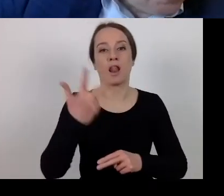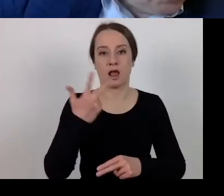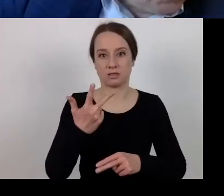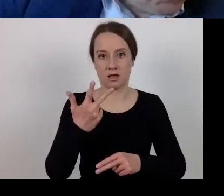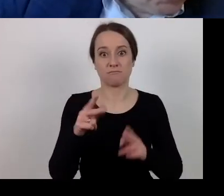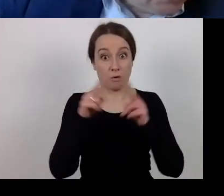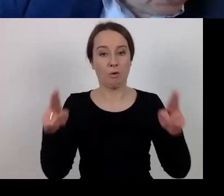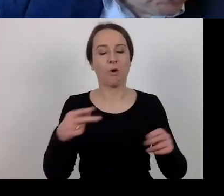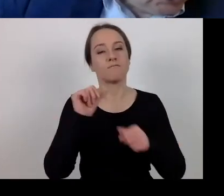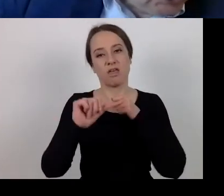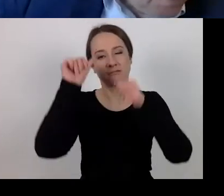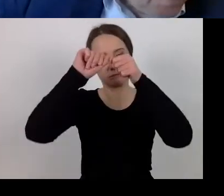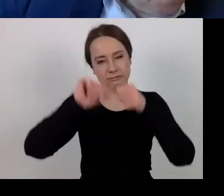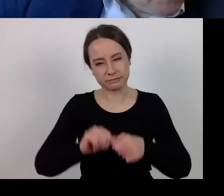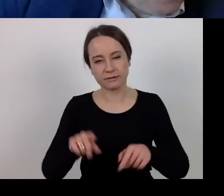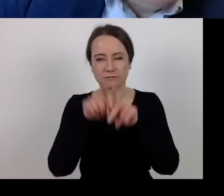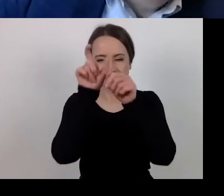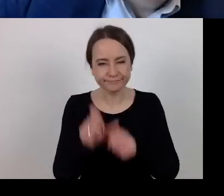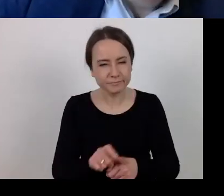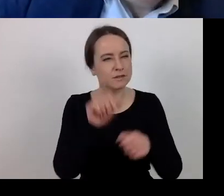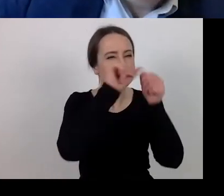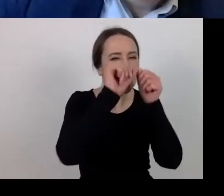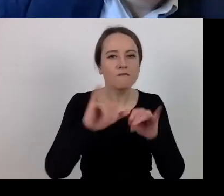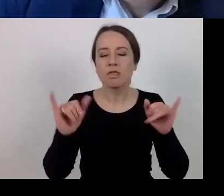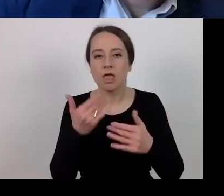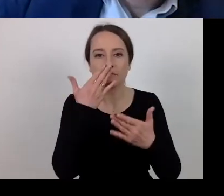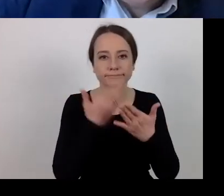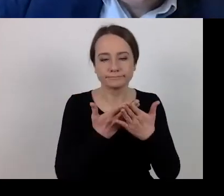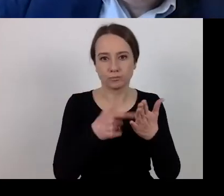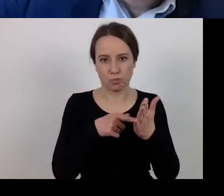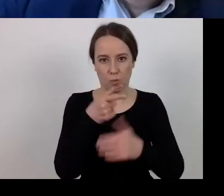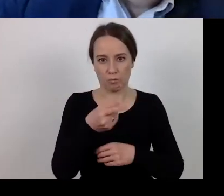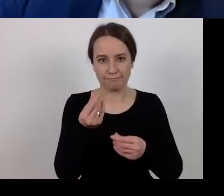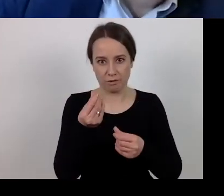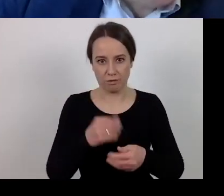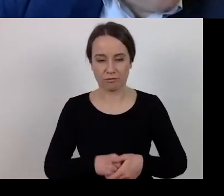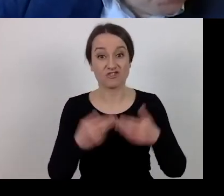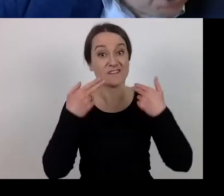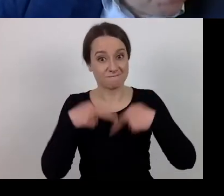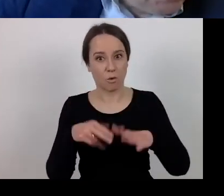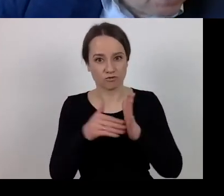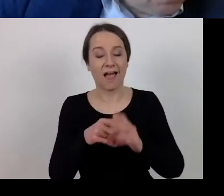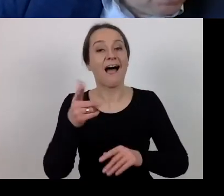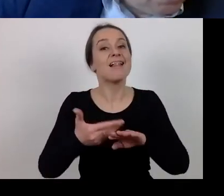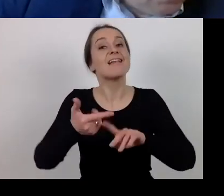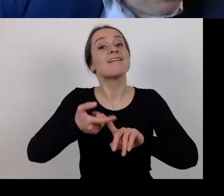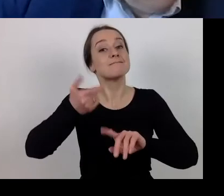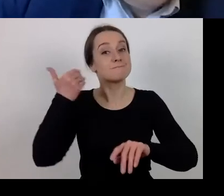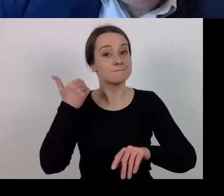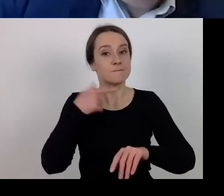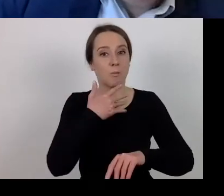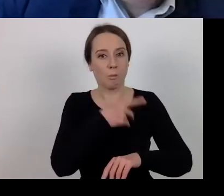The legislator does not mention interest at all.